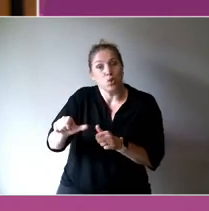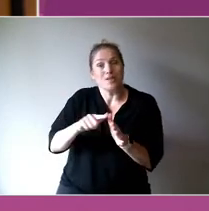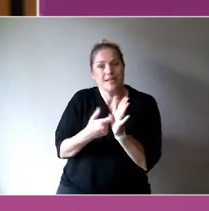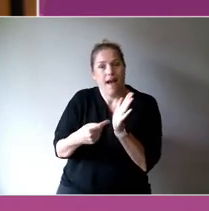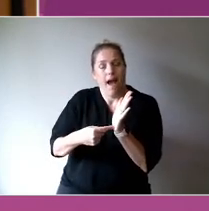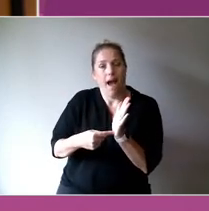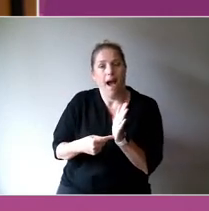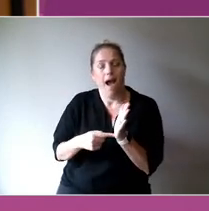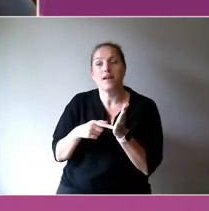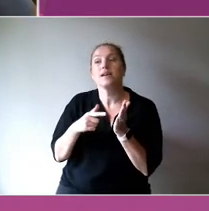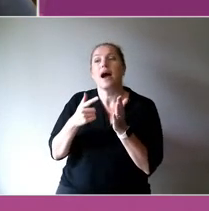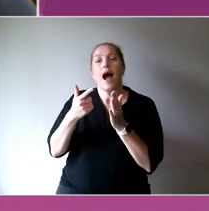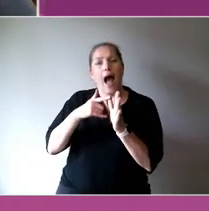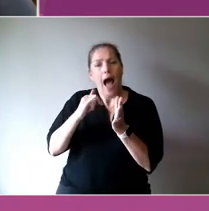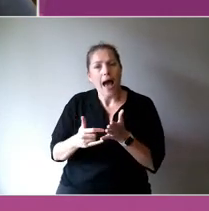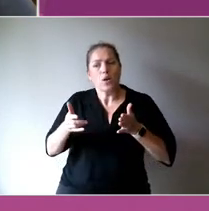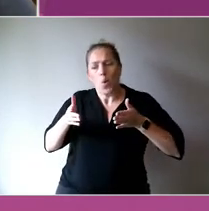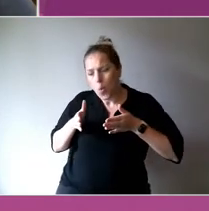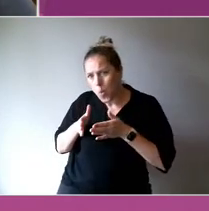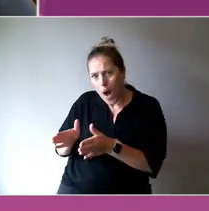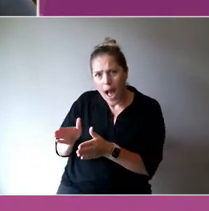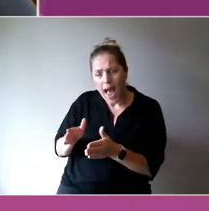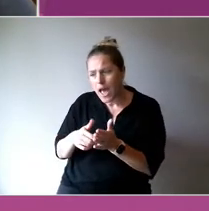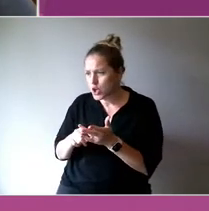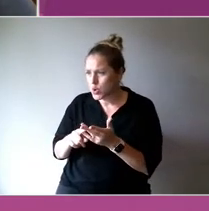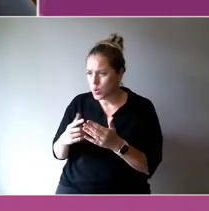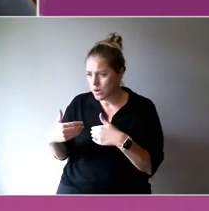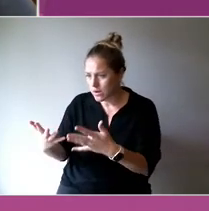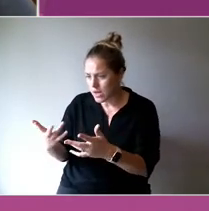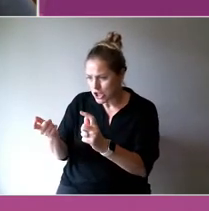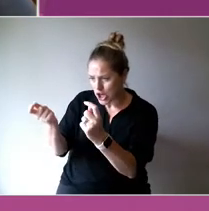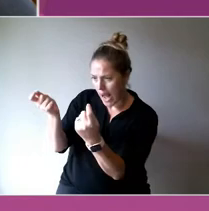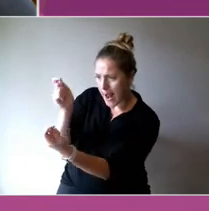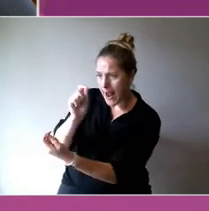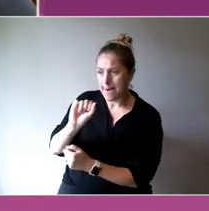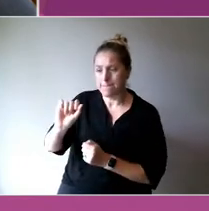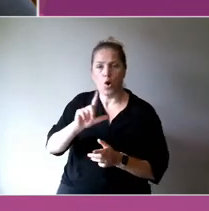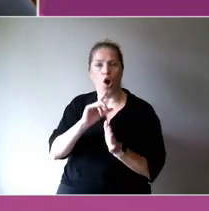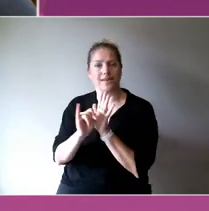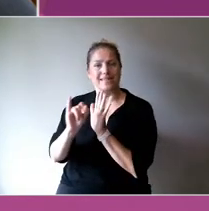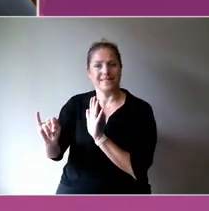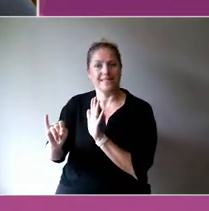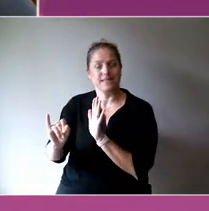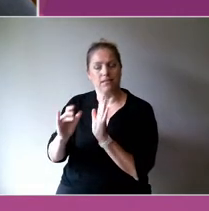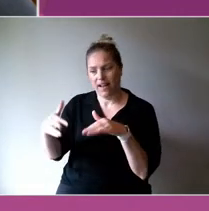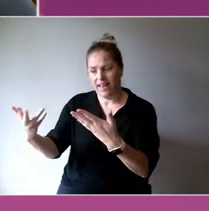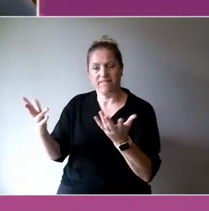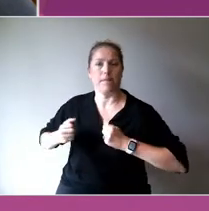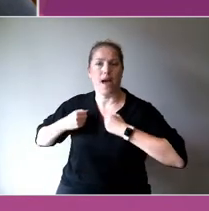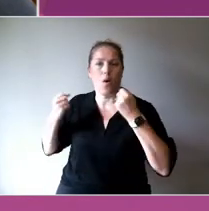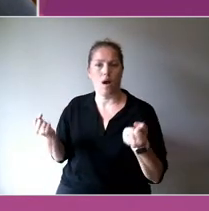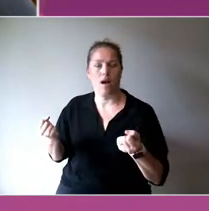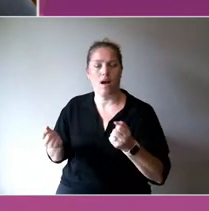that shaping of identity, and the taking of power and the taking of space. Enabling people to participate.